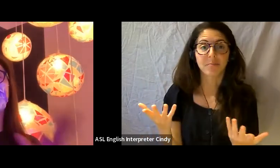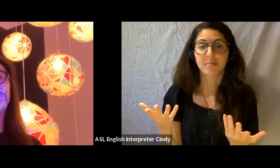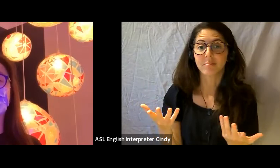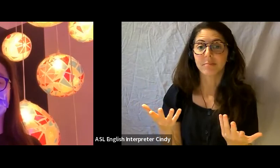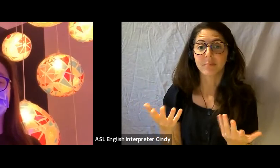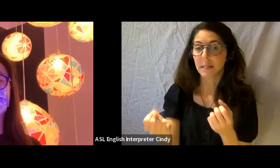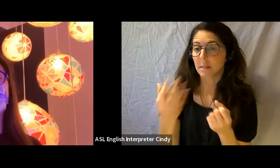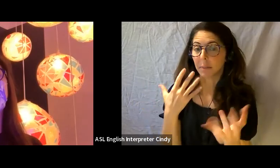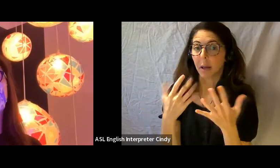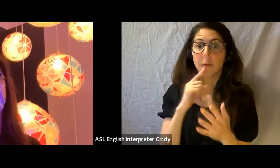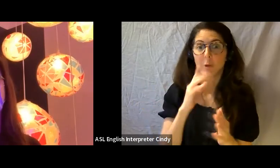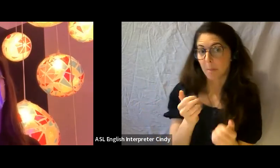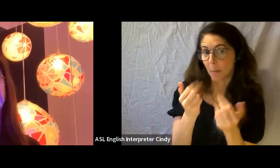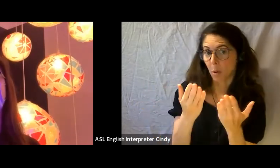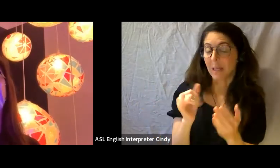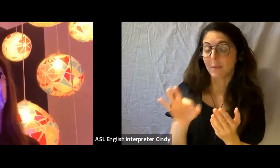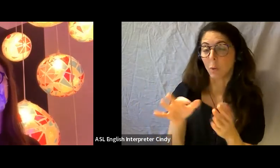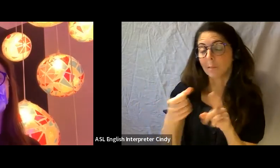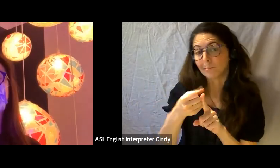if you want to talk about the final artwork, that's great